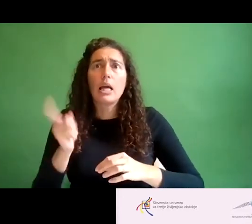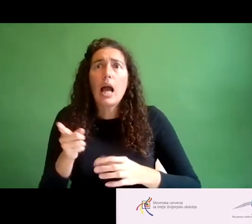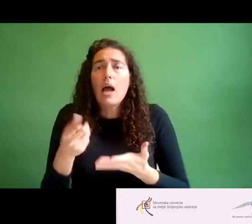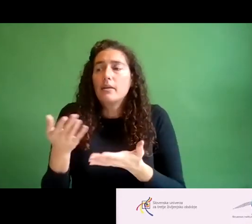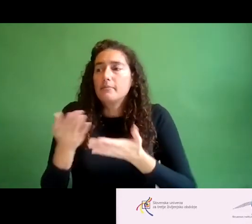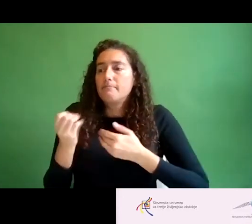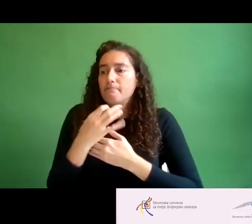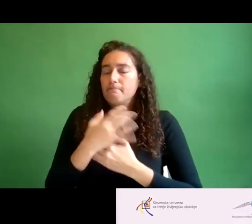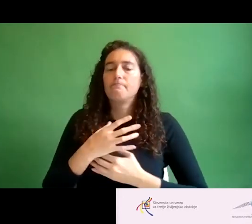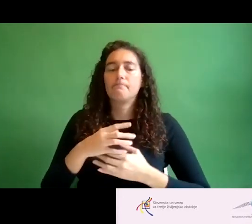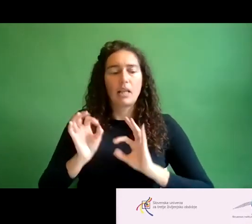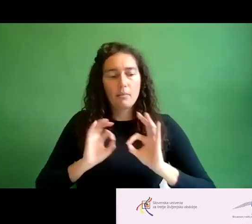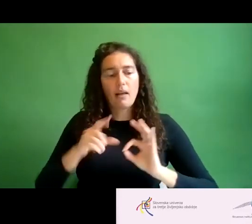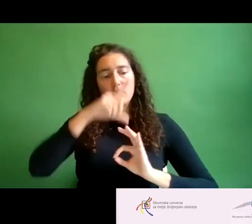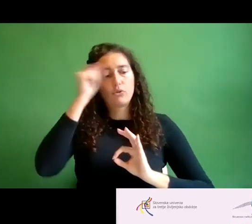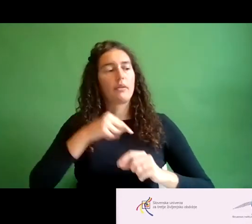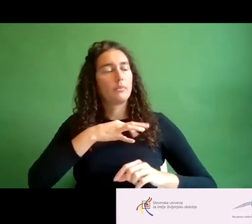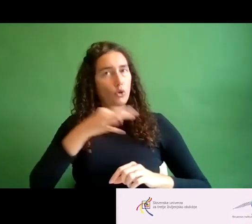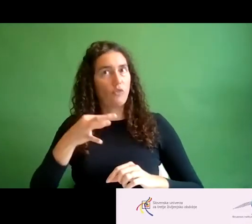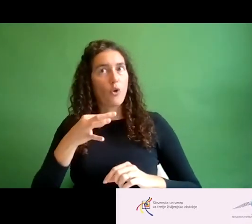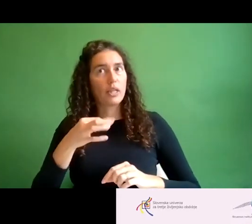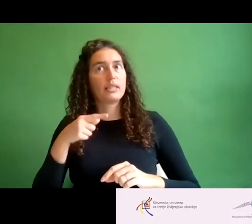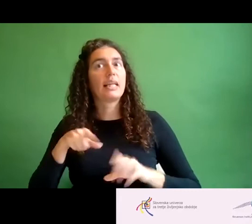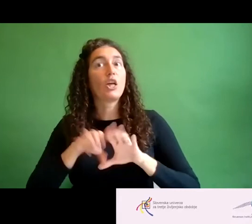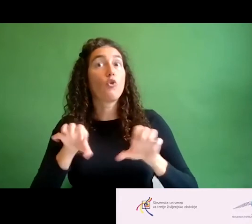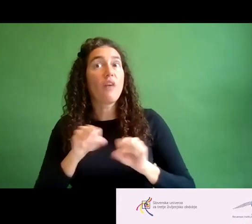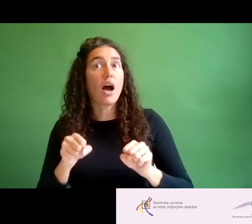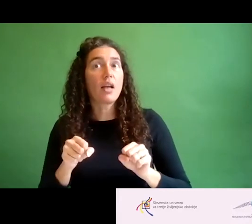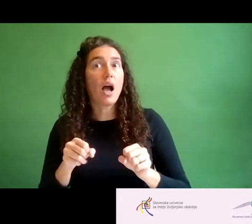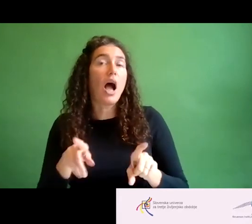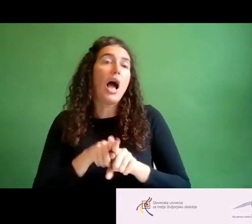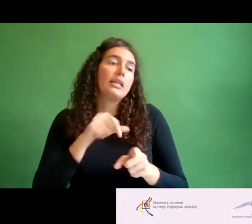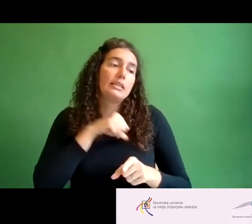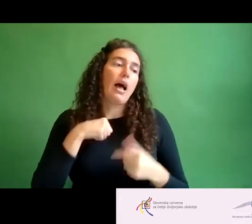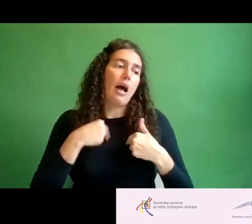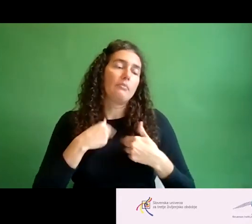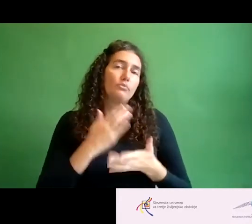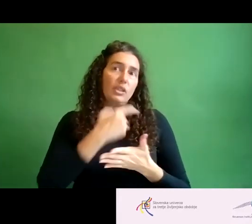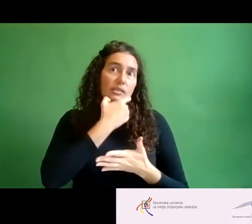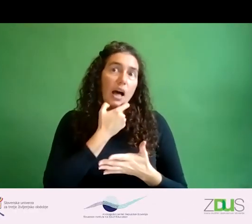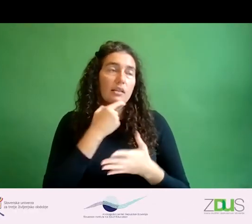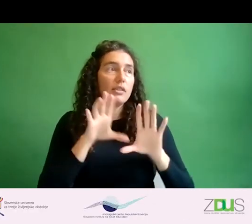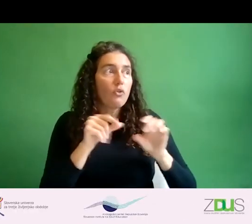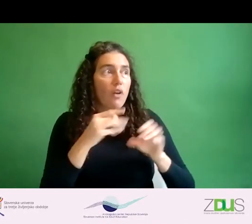a volunteer, whether they are already older and deal with the elderly, or are from the younger